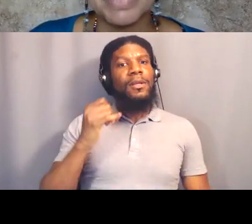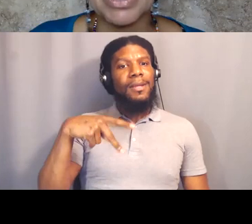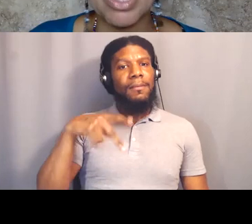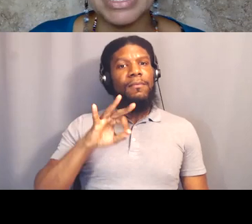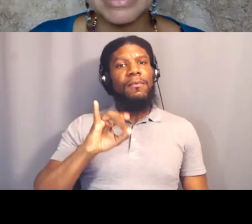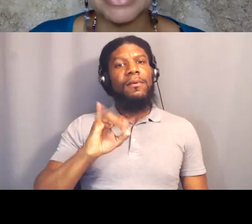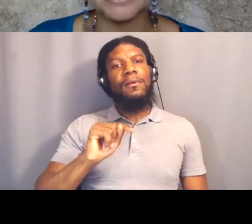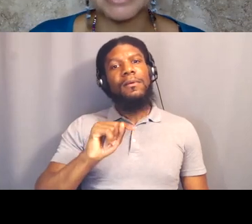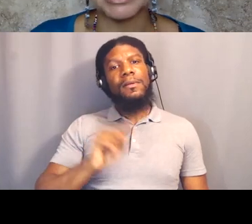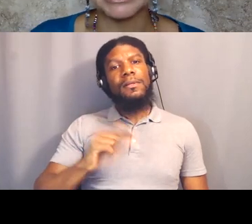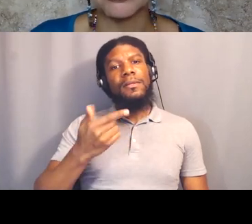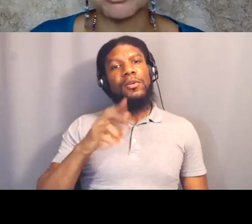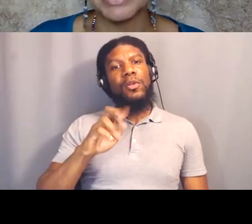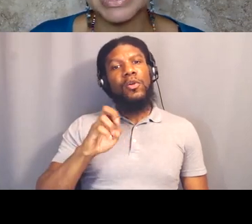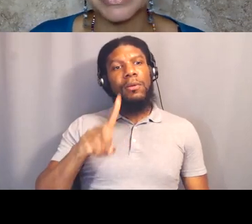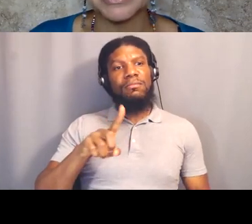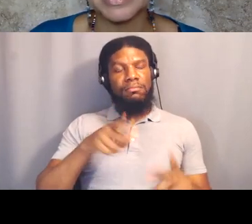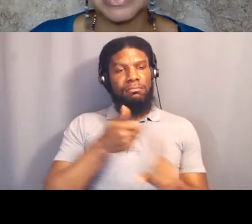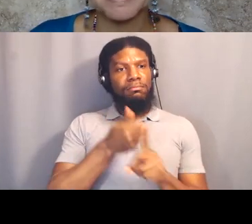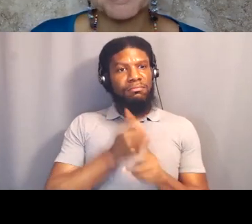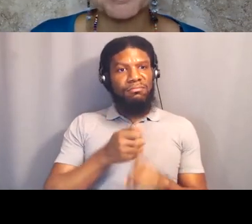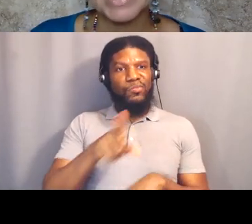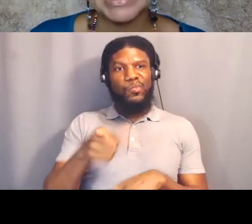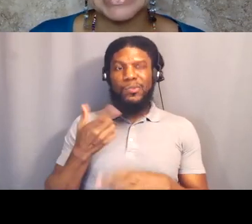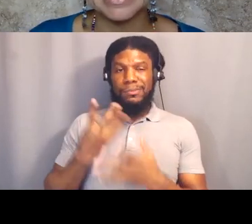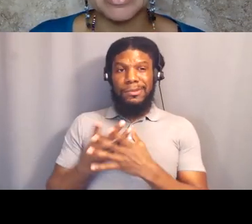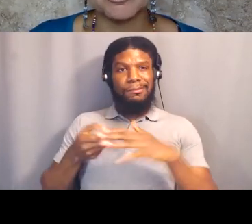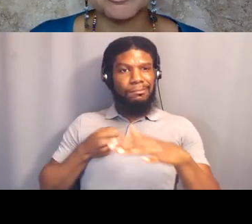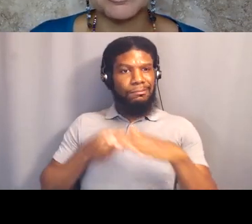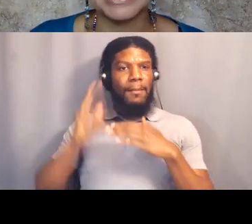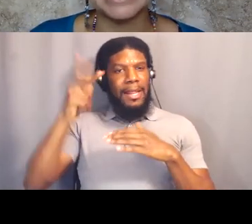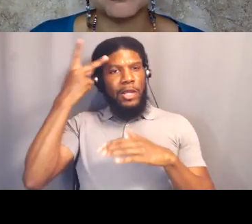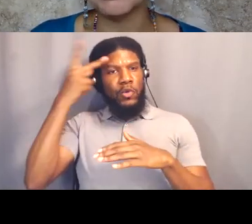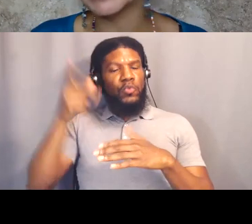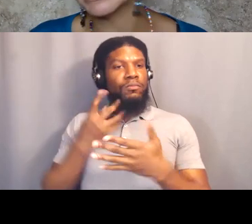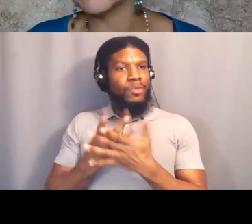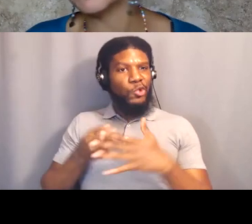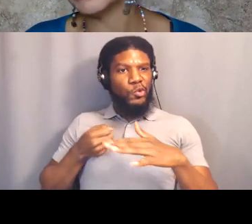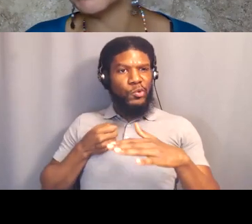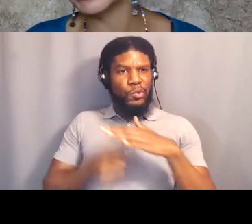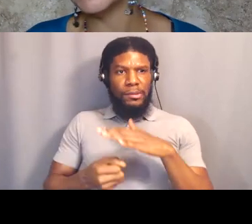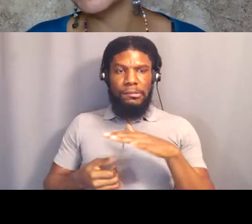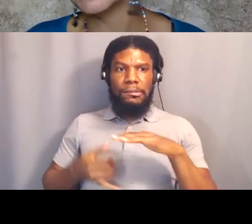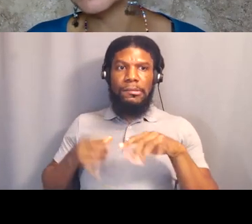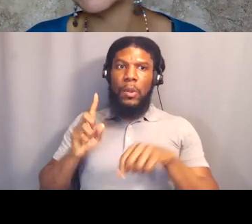of the longest serving political prisoners. He did, what was it? 51 years?